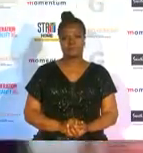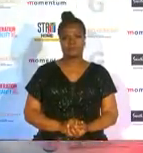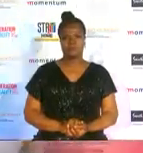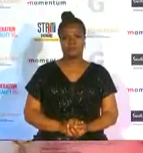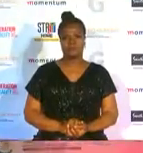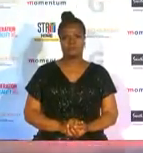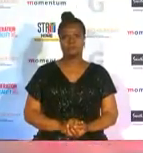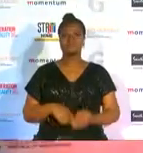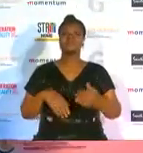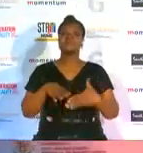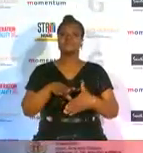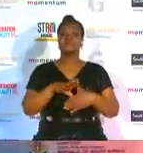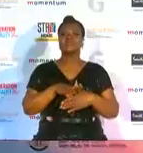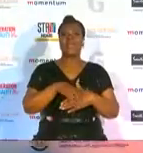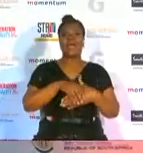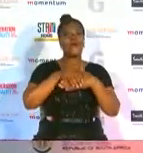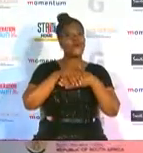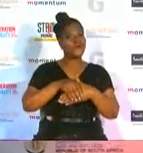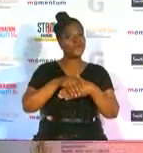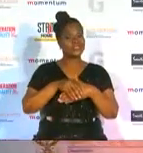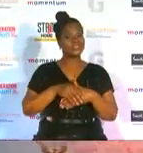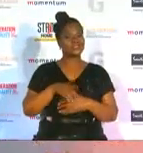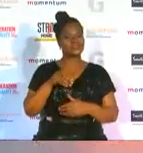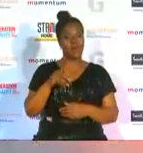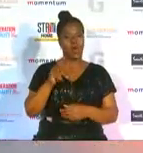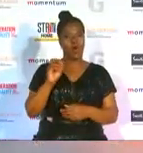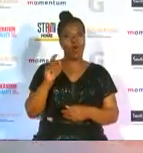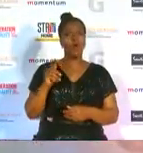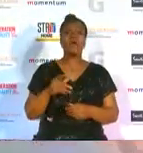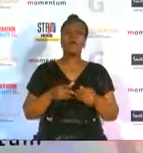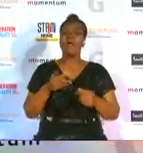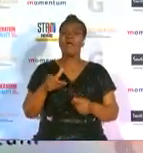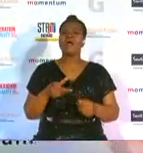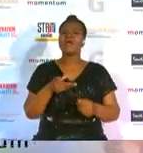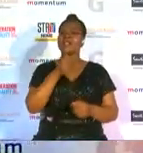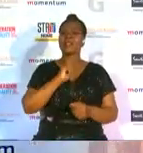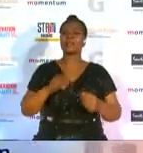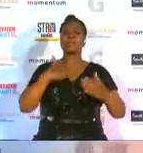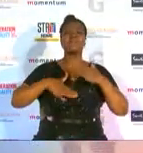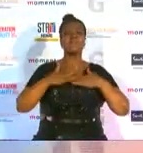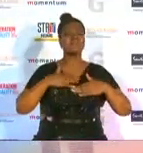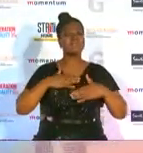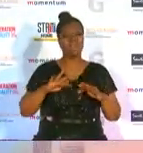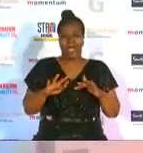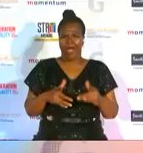congratulations marisa and uh tell me how does it feel to walk away with this award and what it really truly means to you yeah it's it's